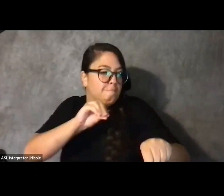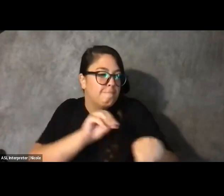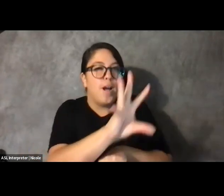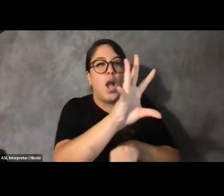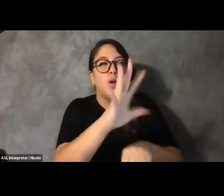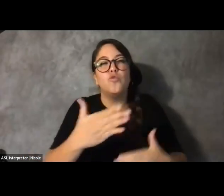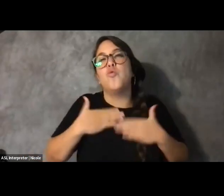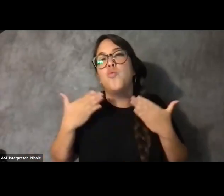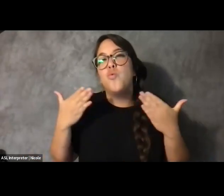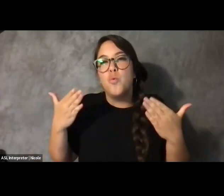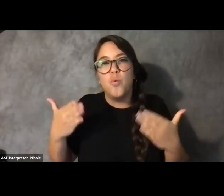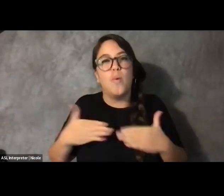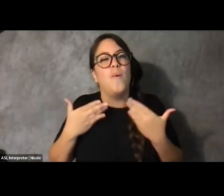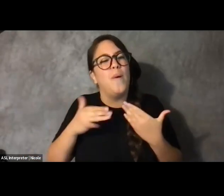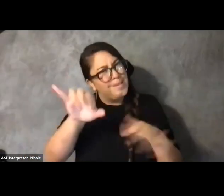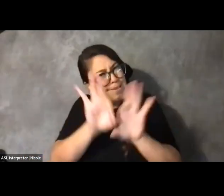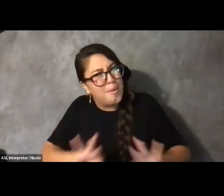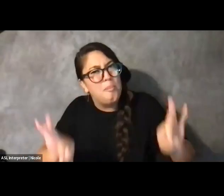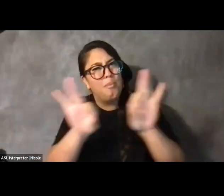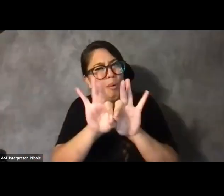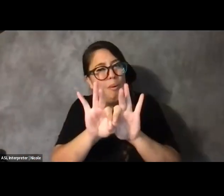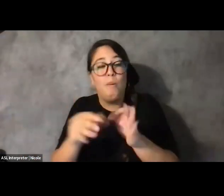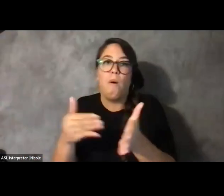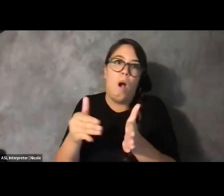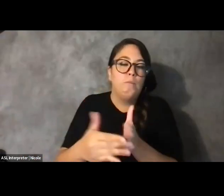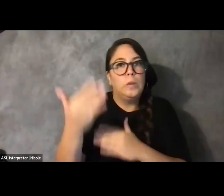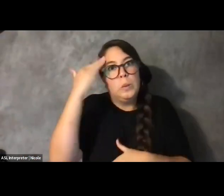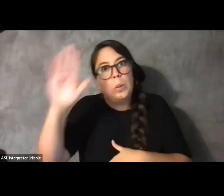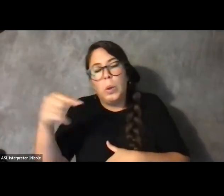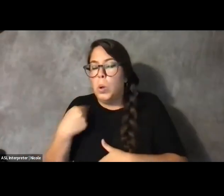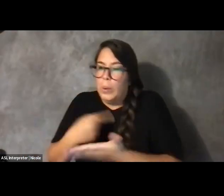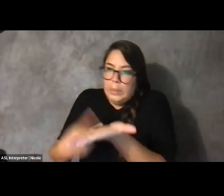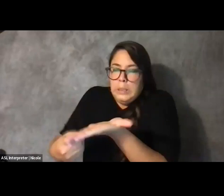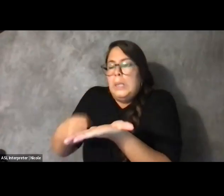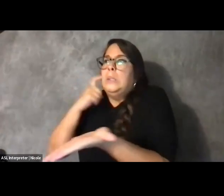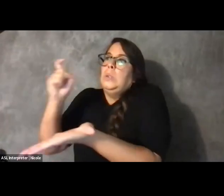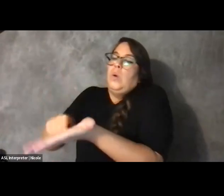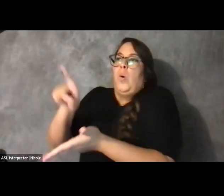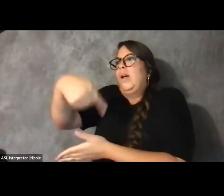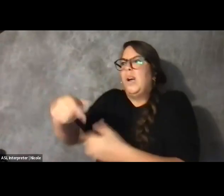We often get so caught up in talking about what is so difficult while living with a disability